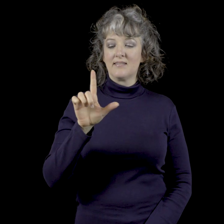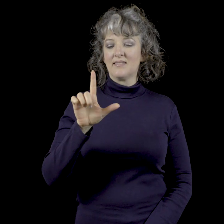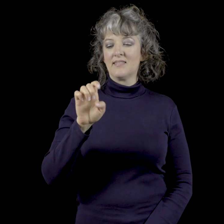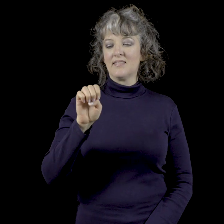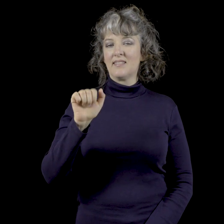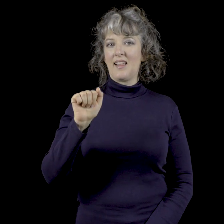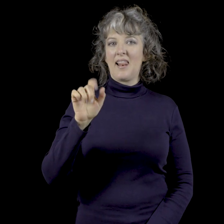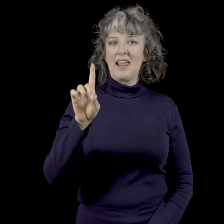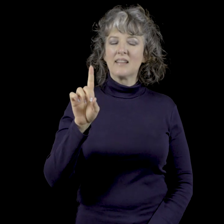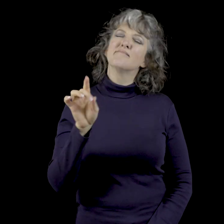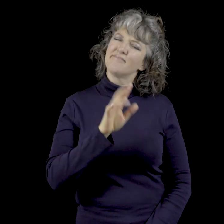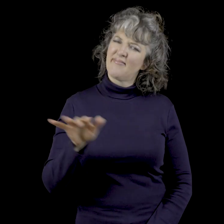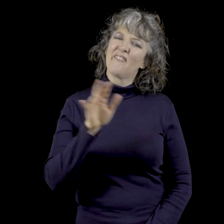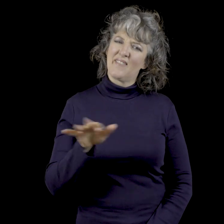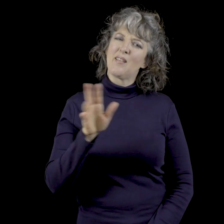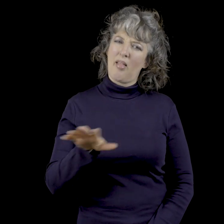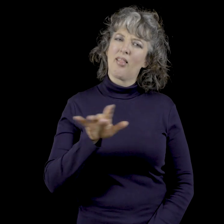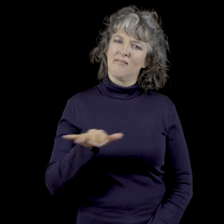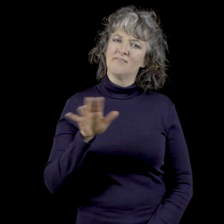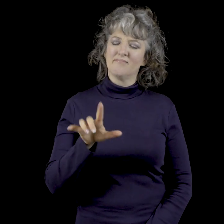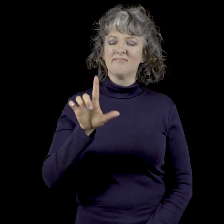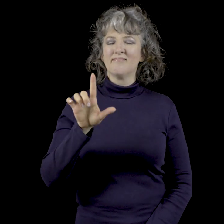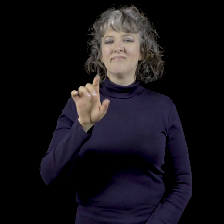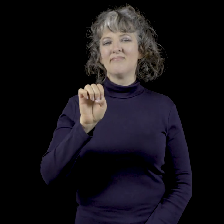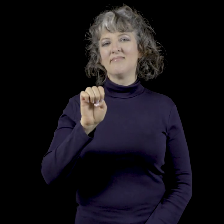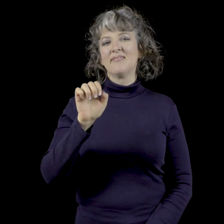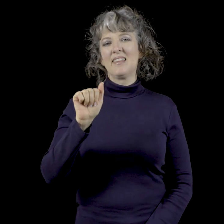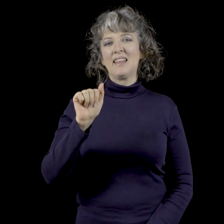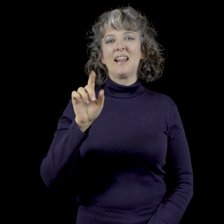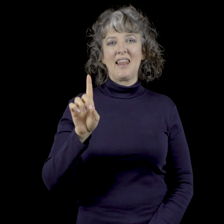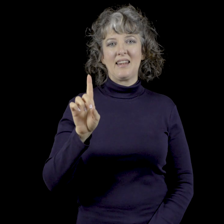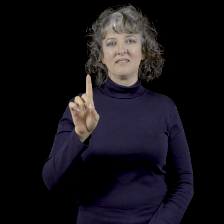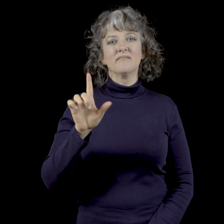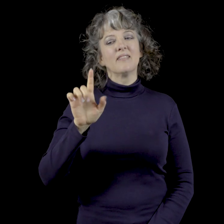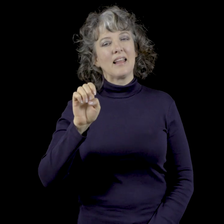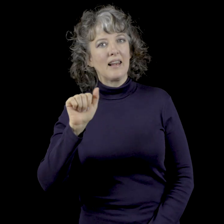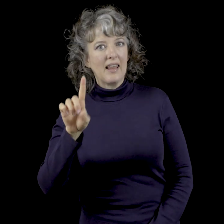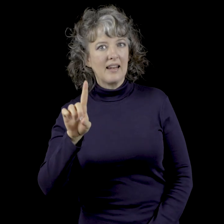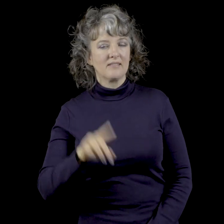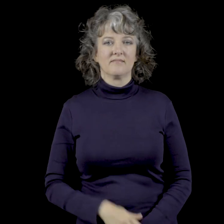L-E-A-D This must be finger spelled. Lead